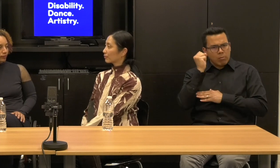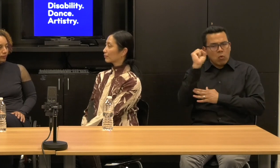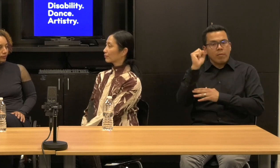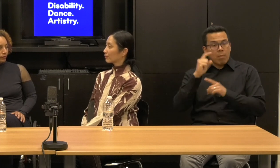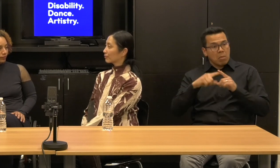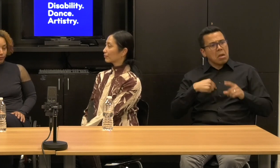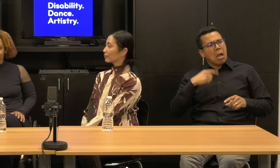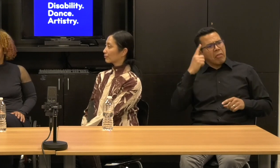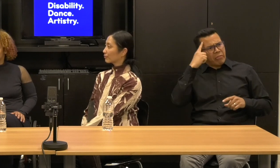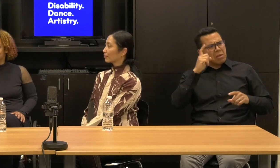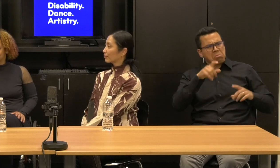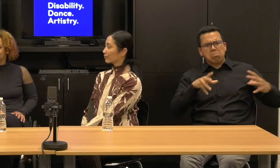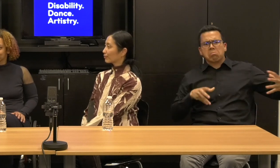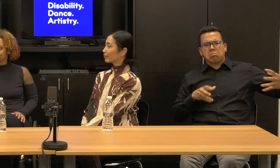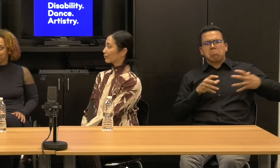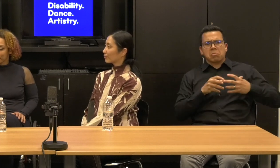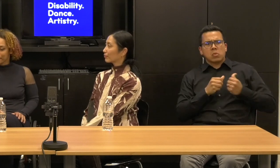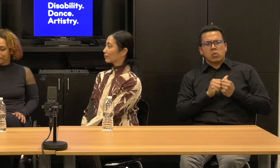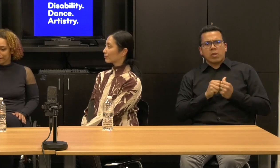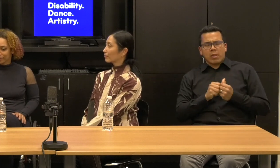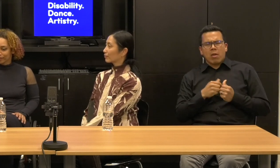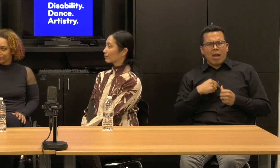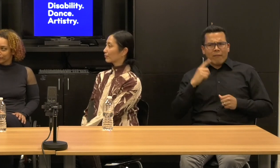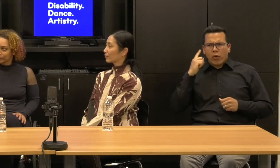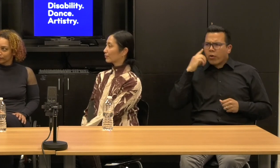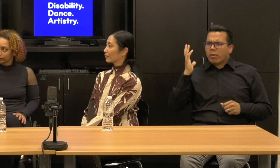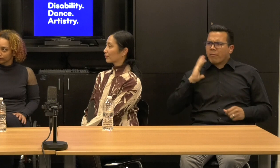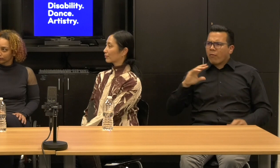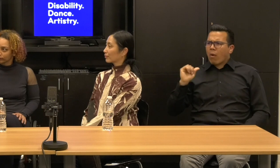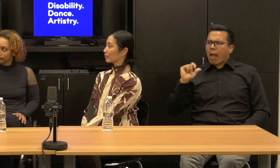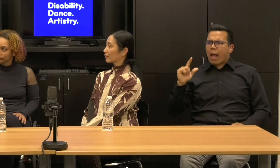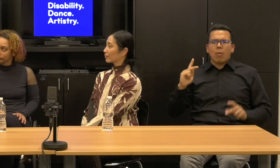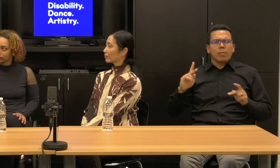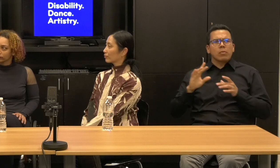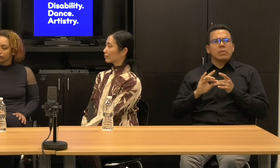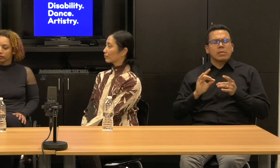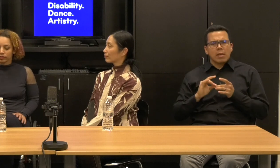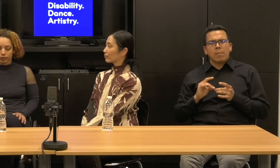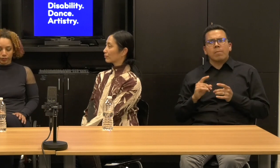as together and, and you know, I've heard alice say before, right there within disability dance.